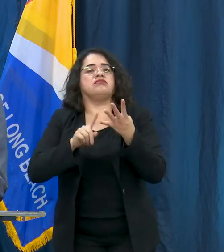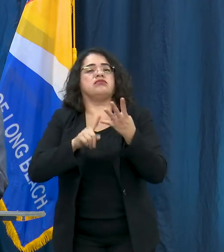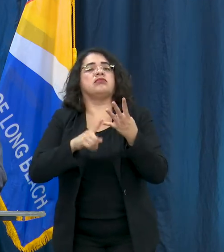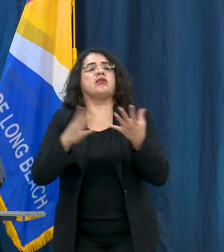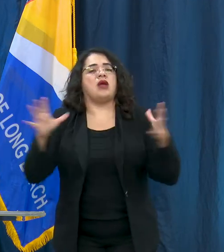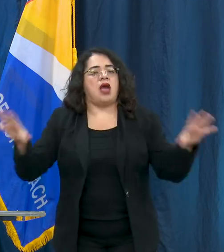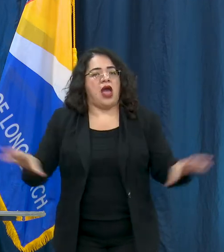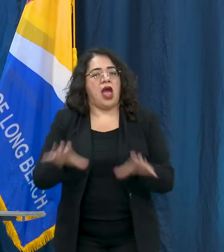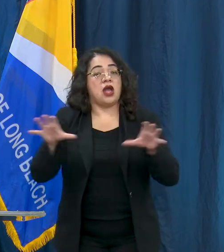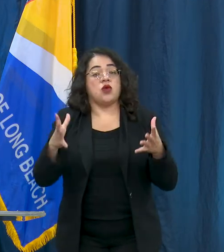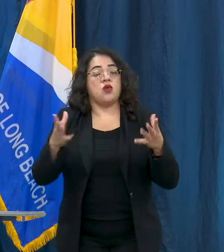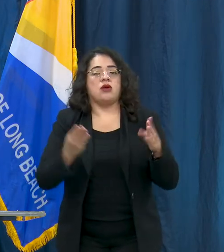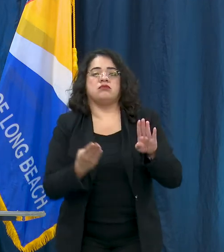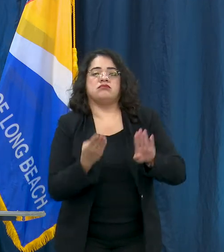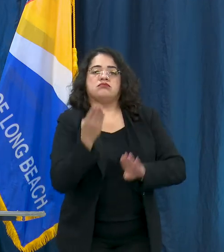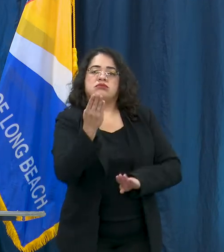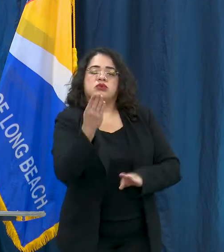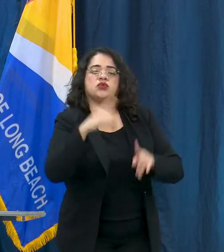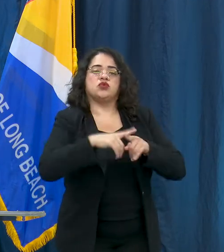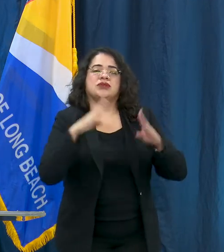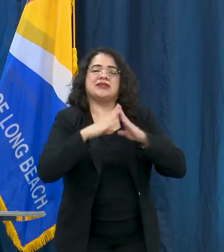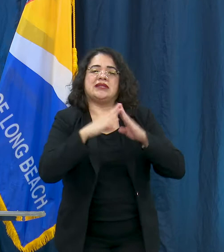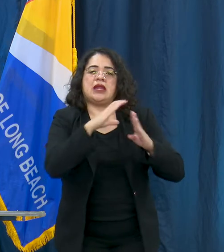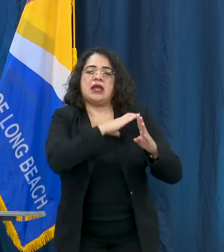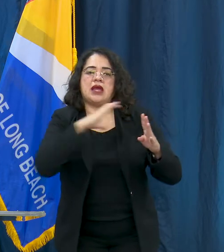all of that and that framework was adopted last week